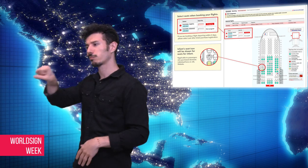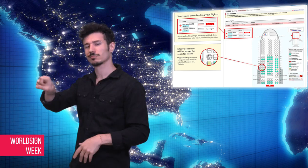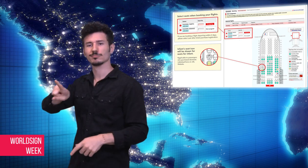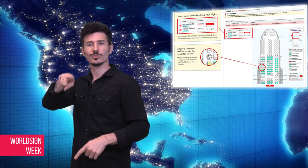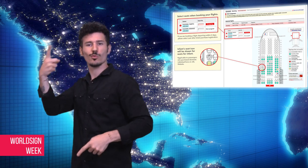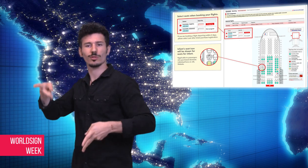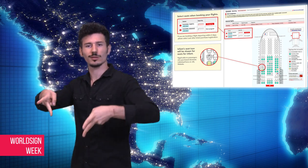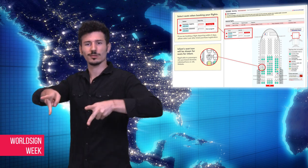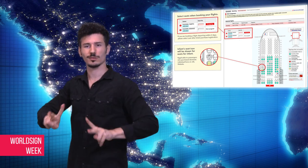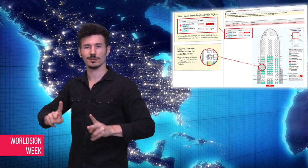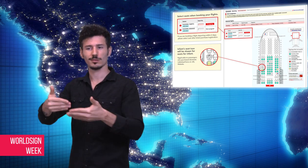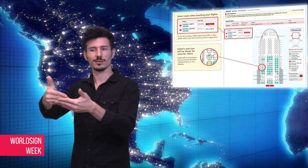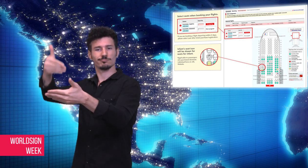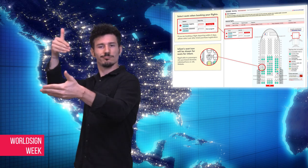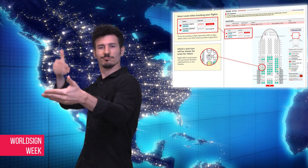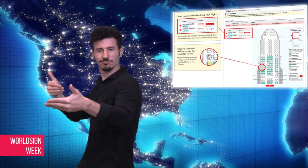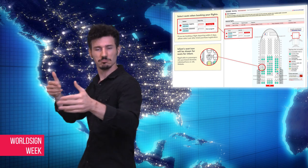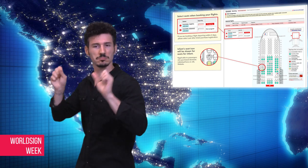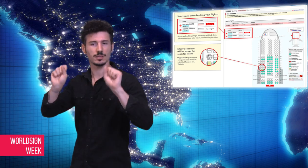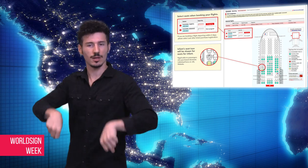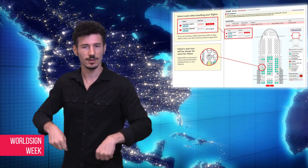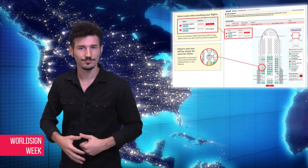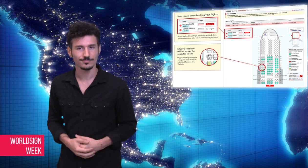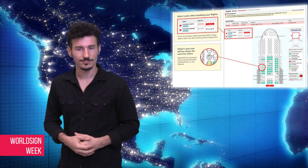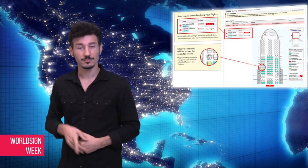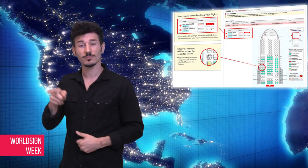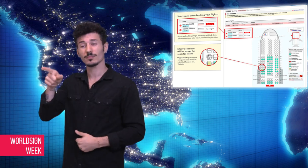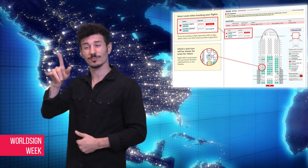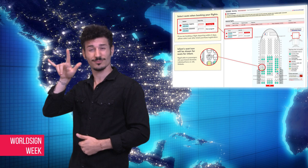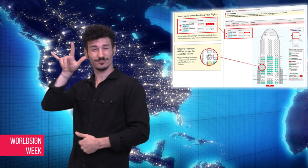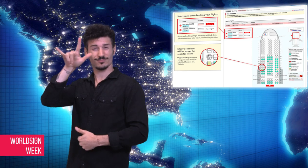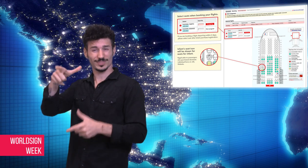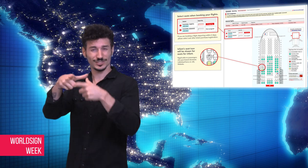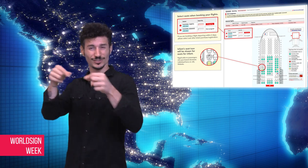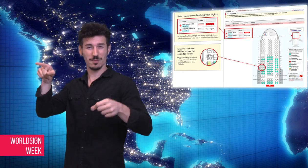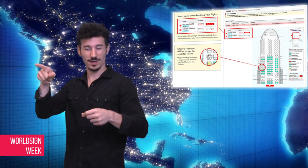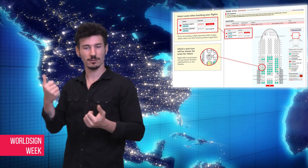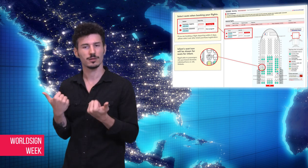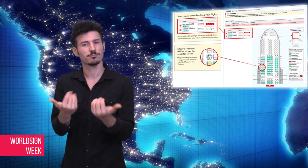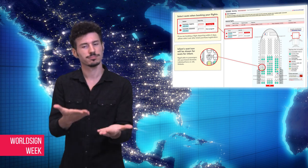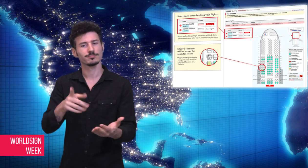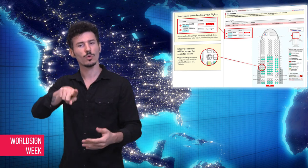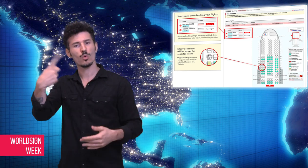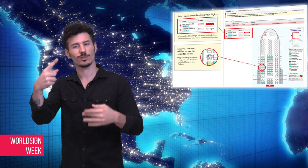of their preference where they won’t be disturbed by babies or kids.